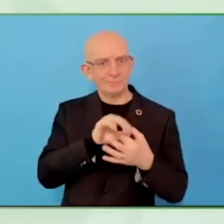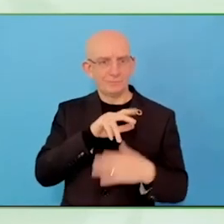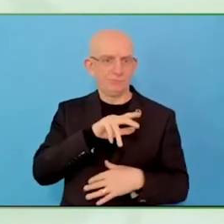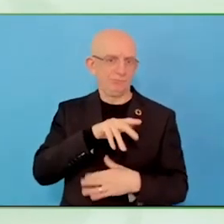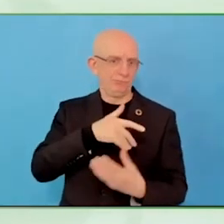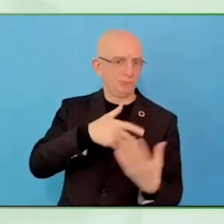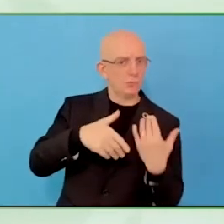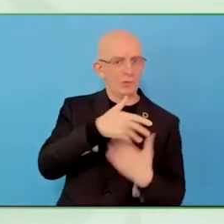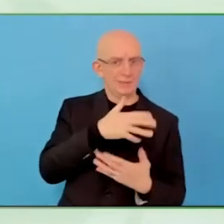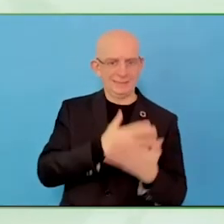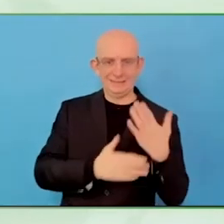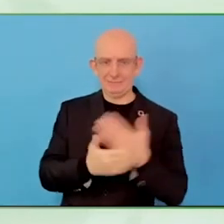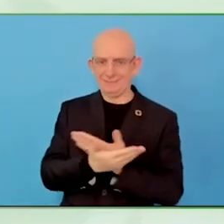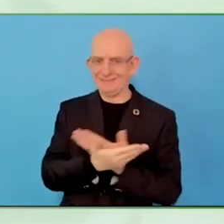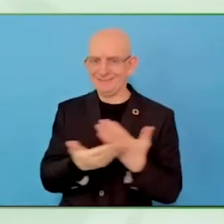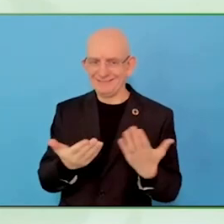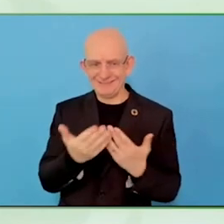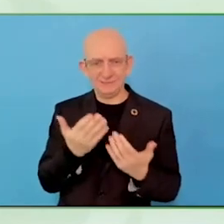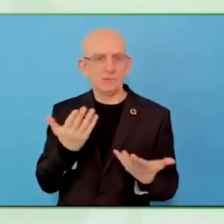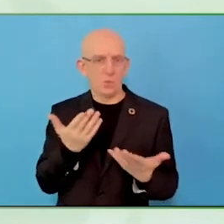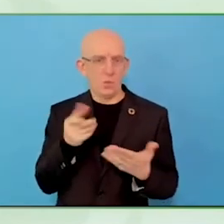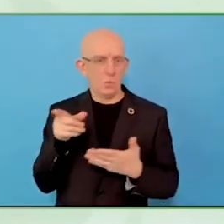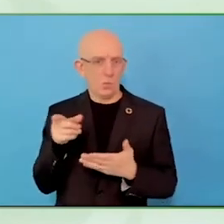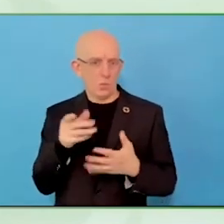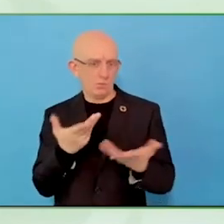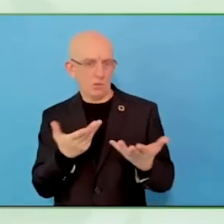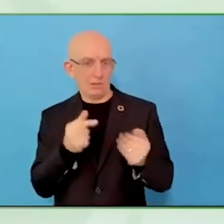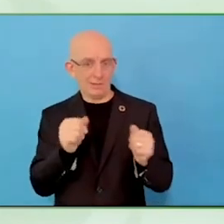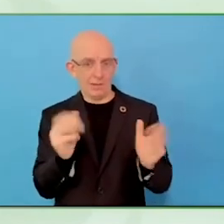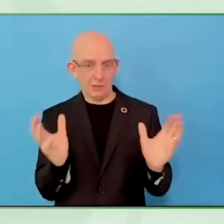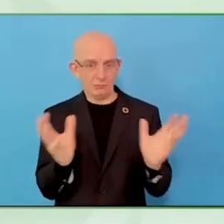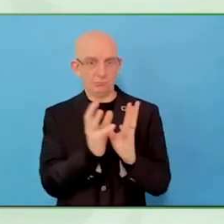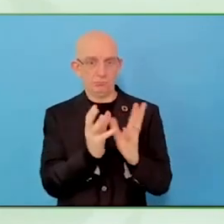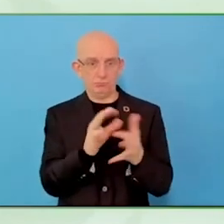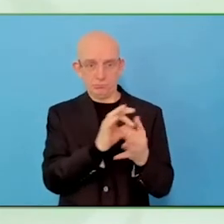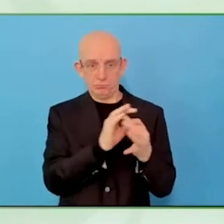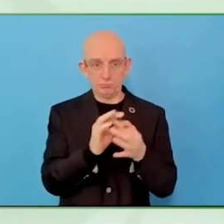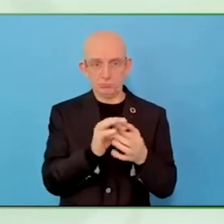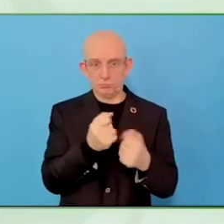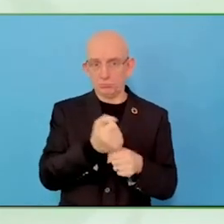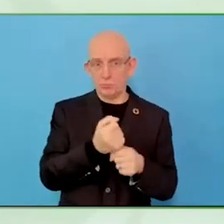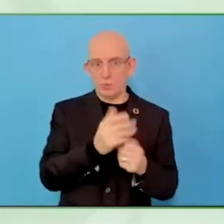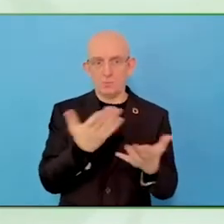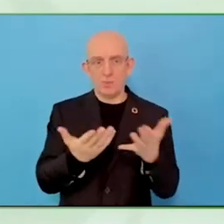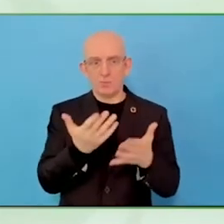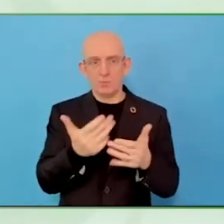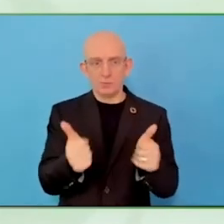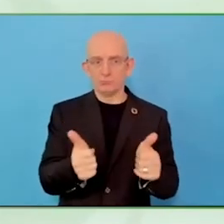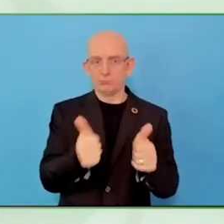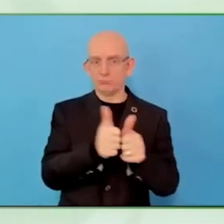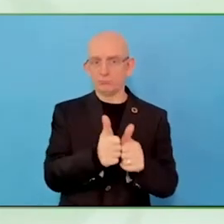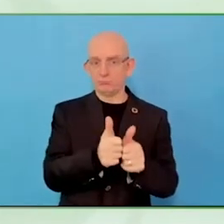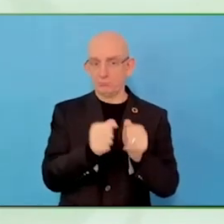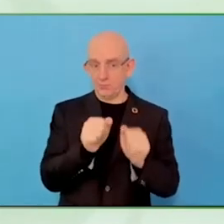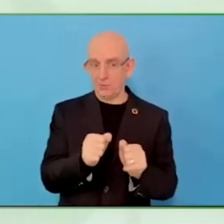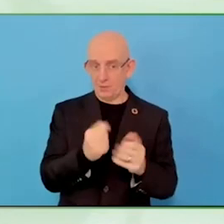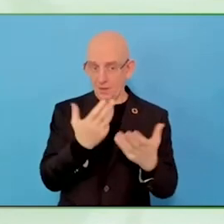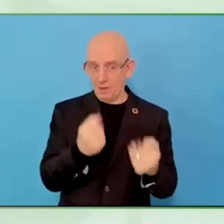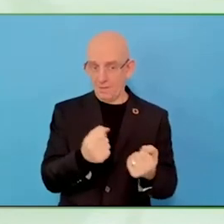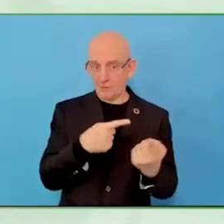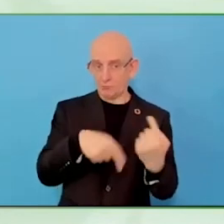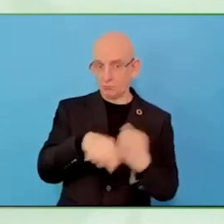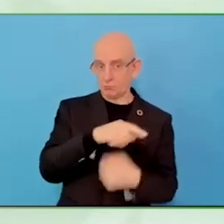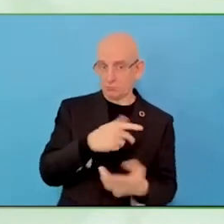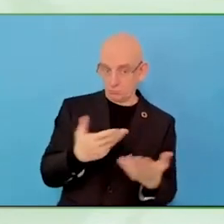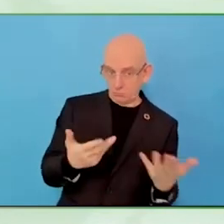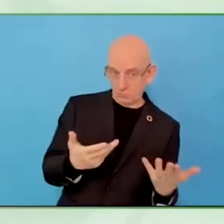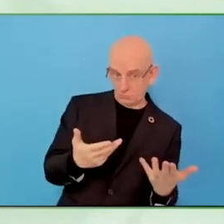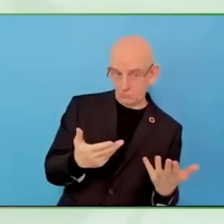Yes, we started our first hub in the north of Israel, we spread it